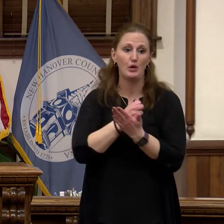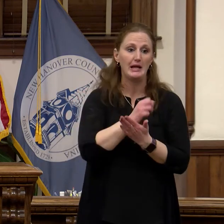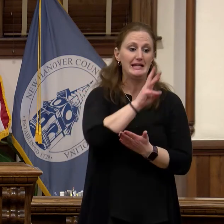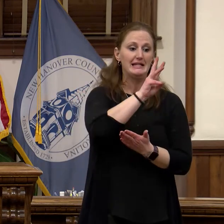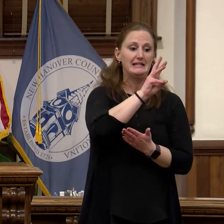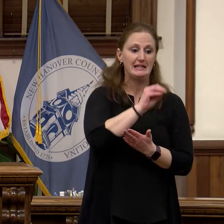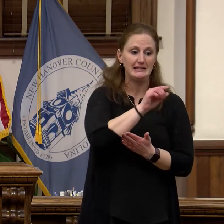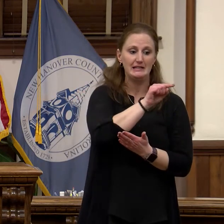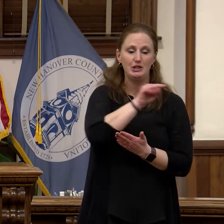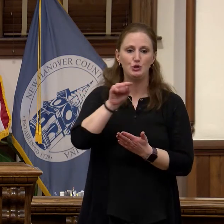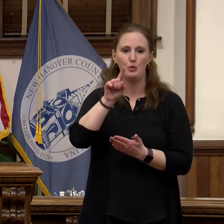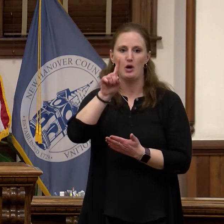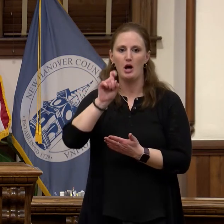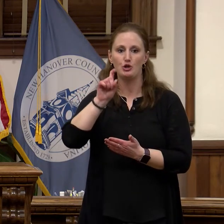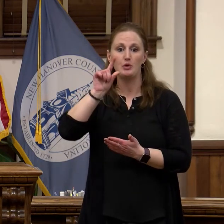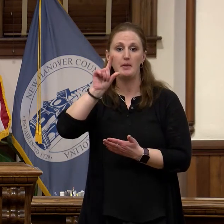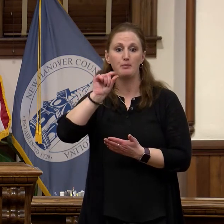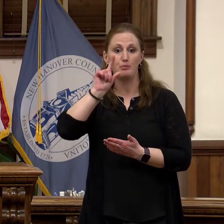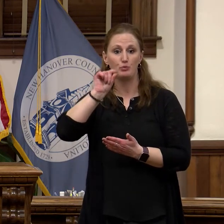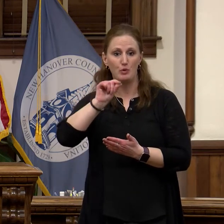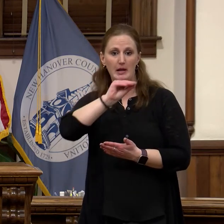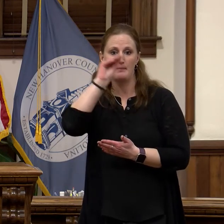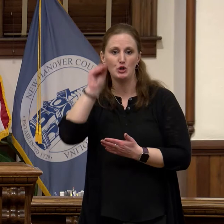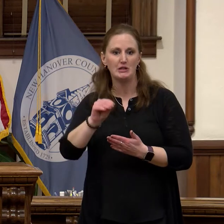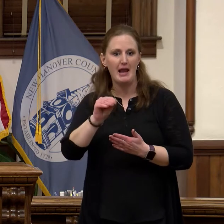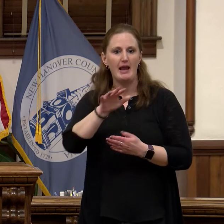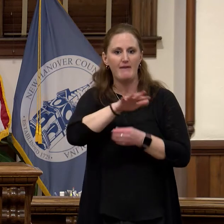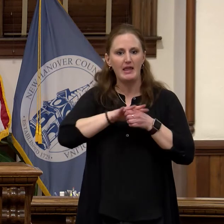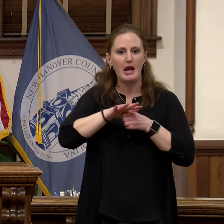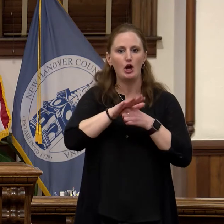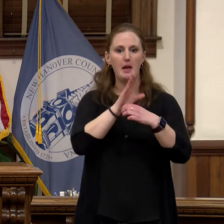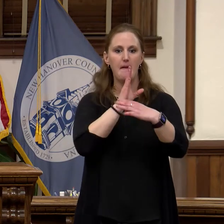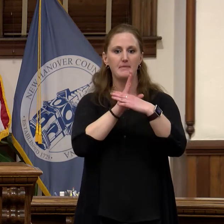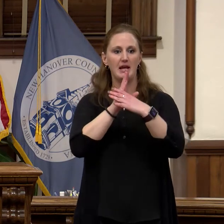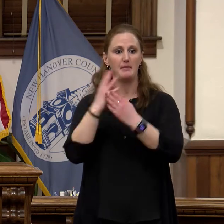the area median income which is also in line with the income focus of our